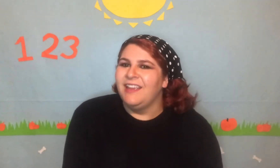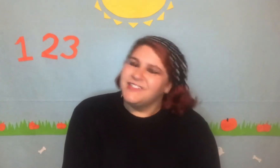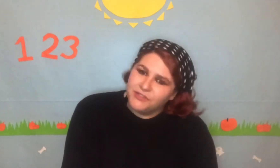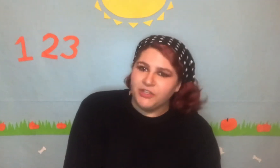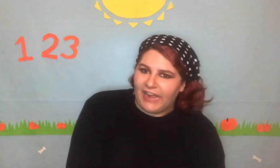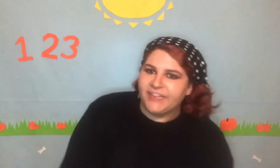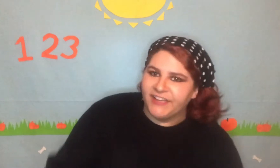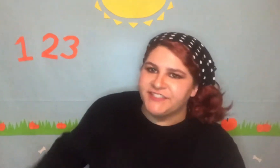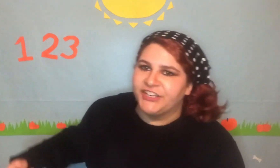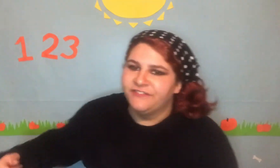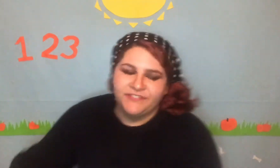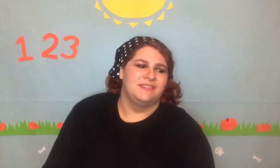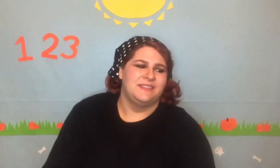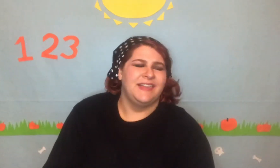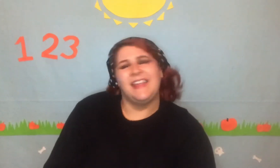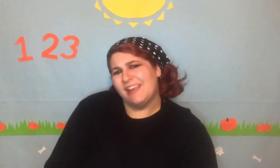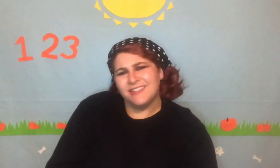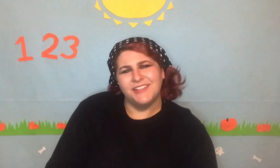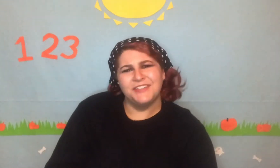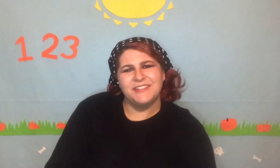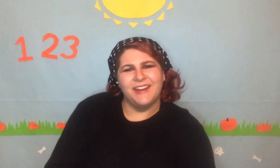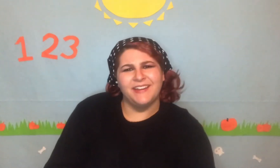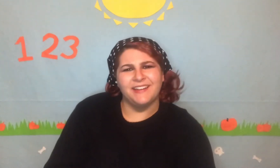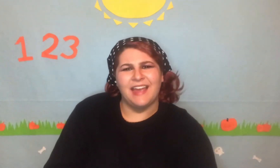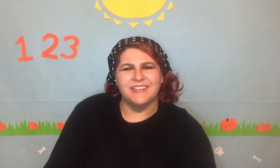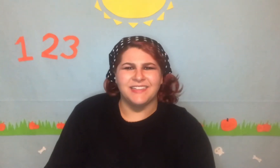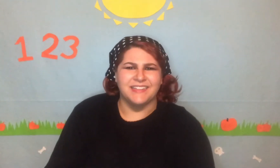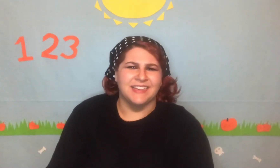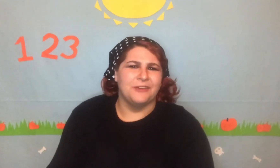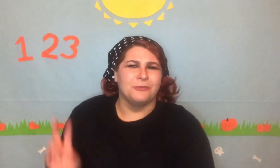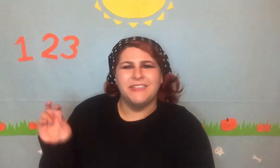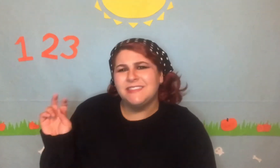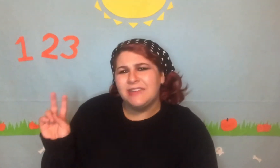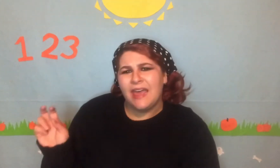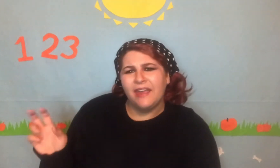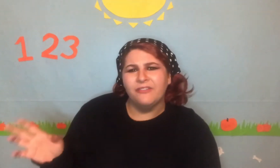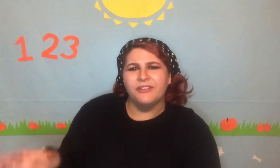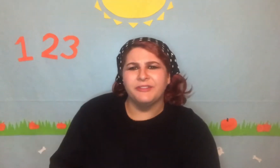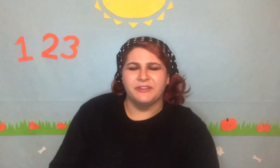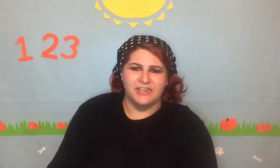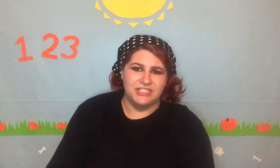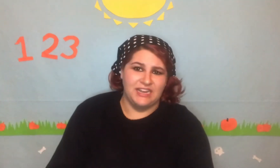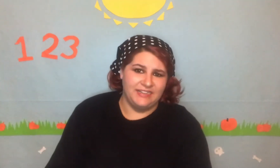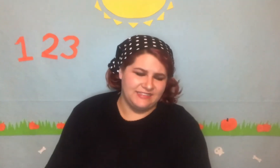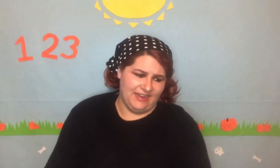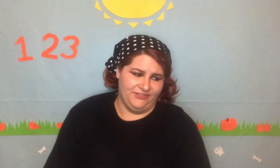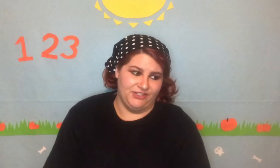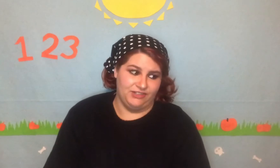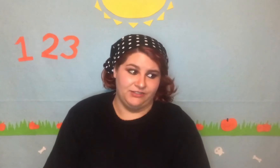little lackluster. Like I guess I understand it acted as like a reset for the franchise after